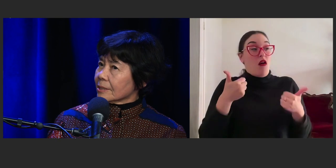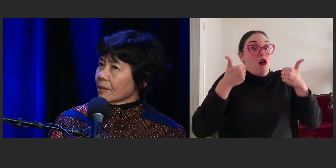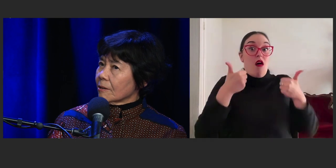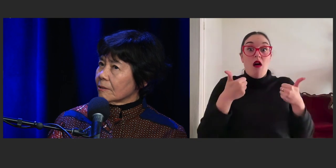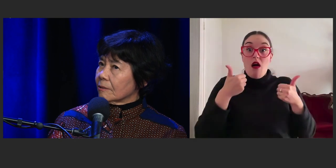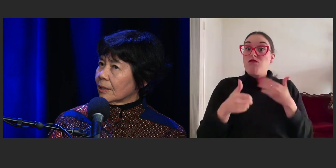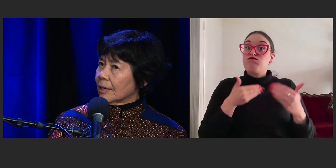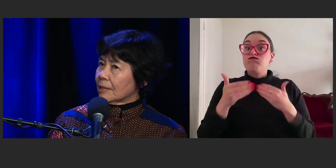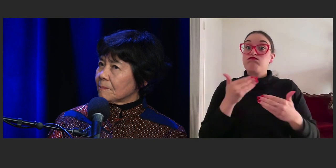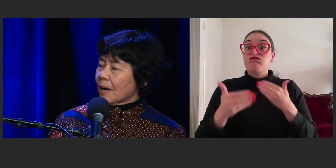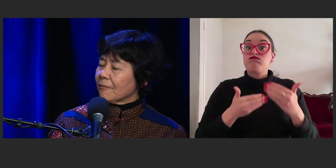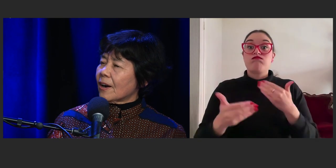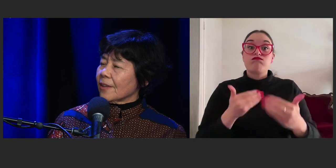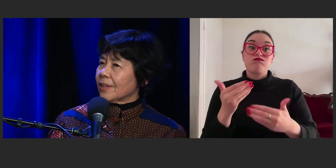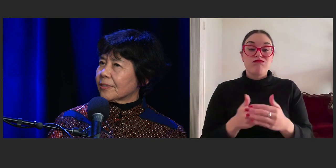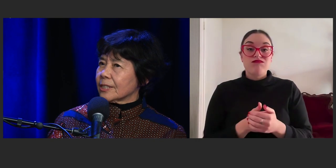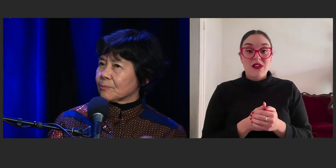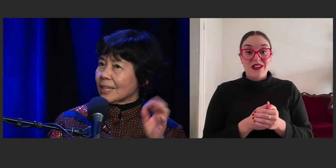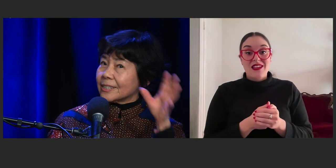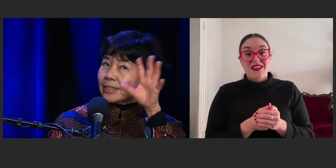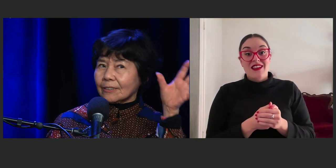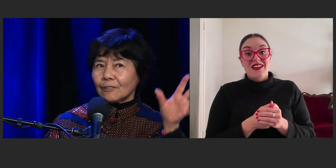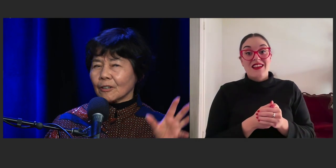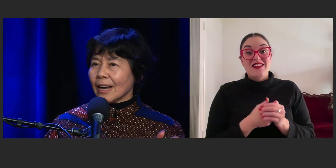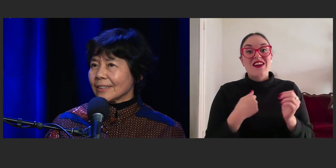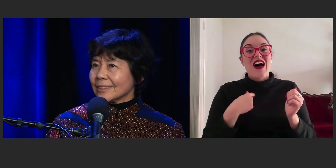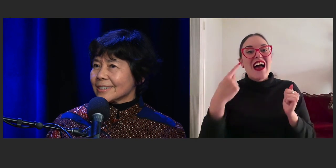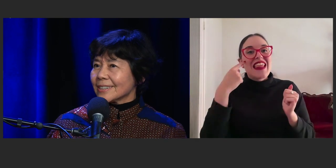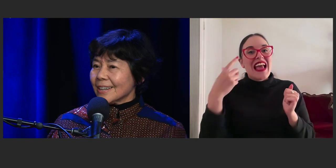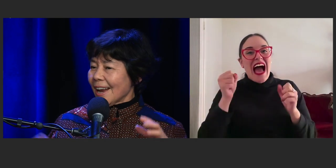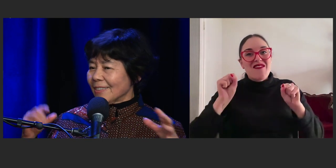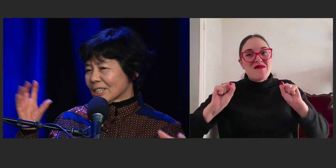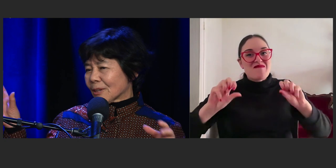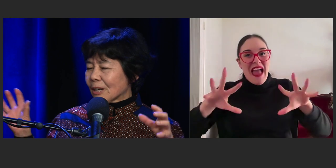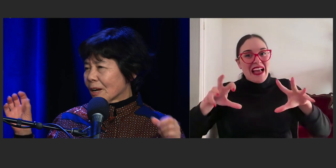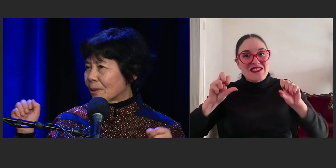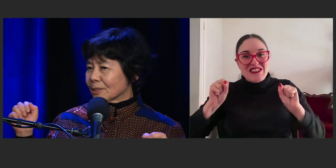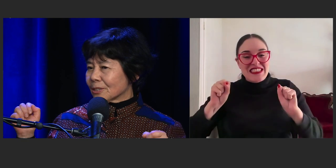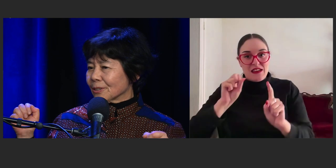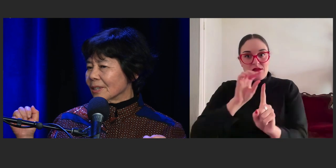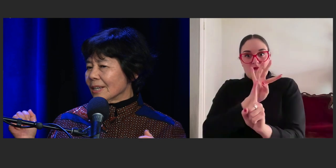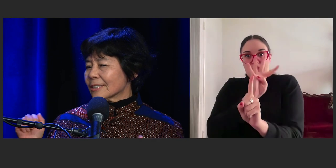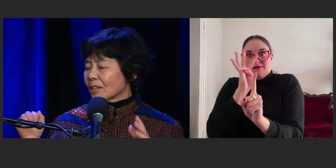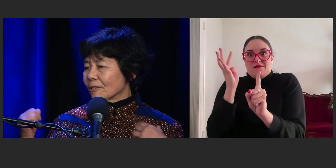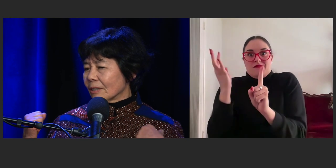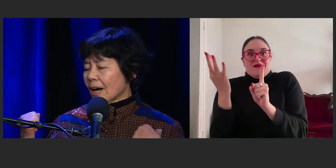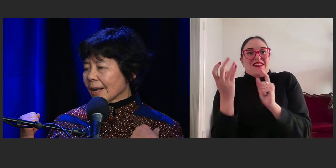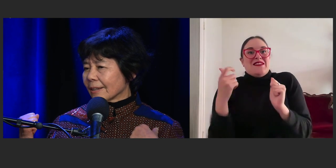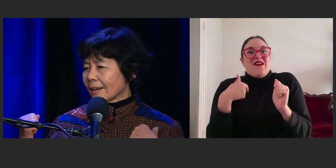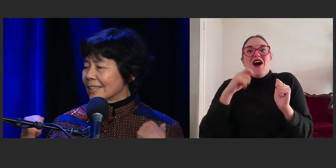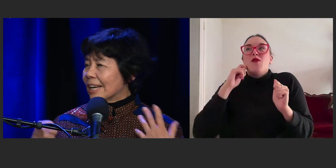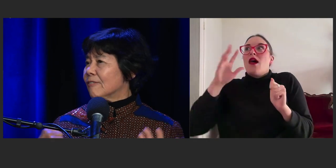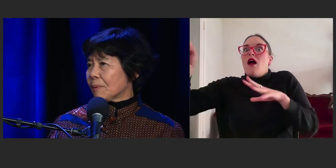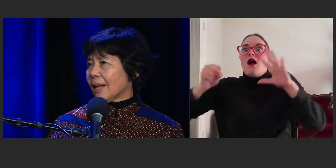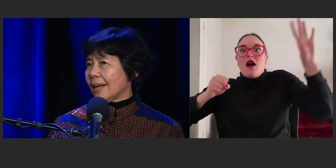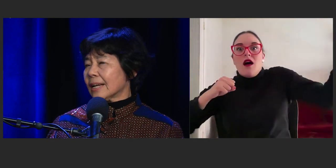So, I find that there's magic all around us and that's what I grab onto. So, I never plan,